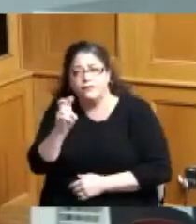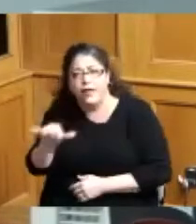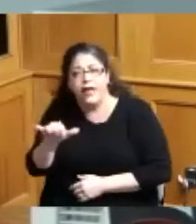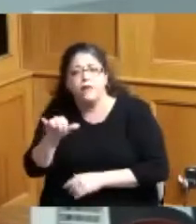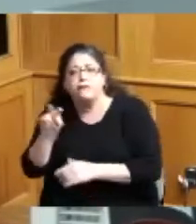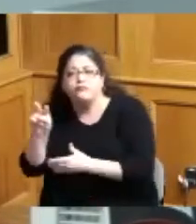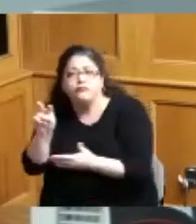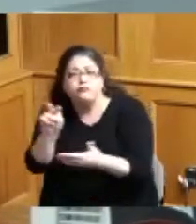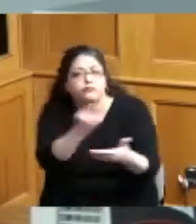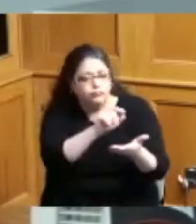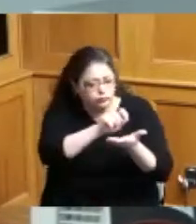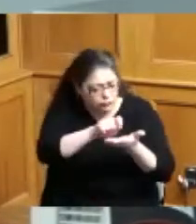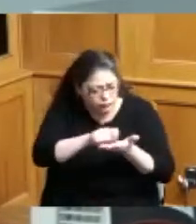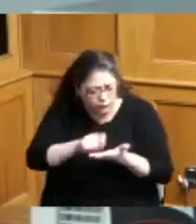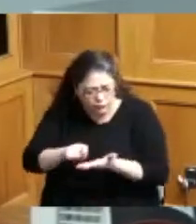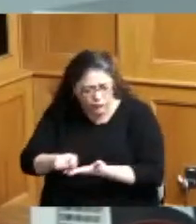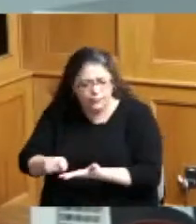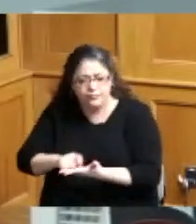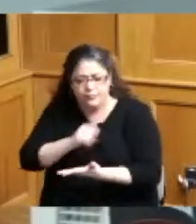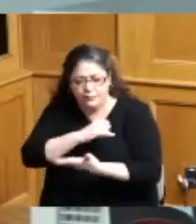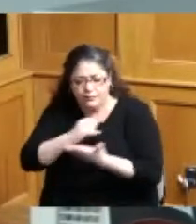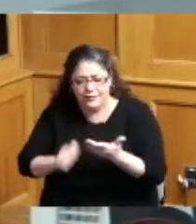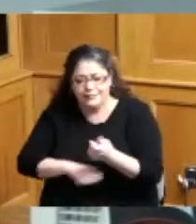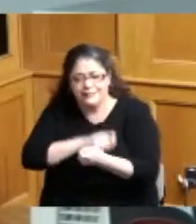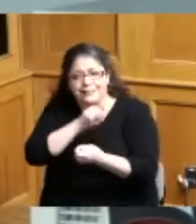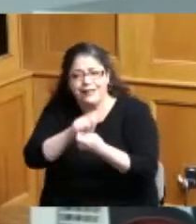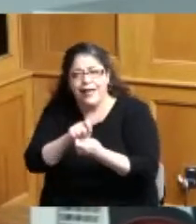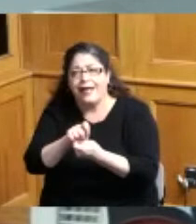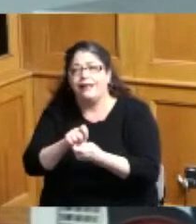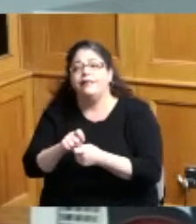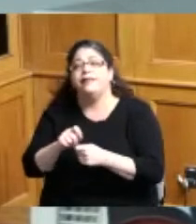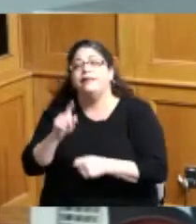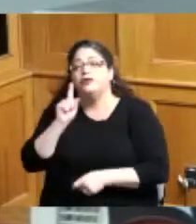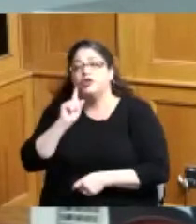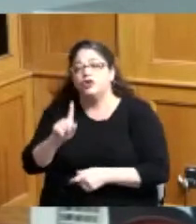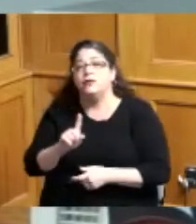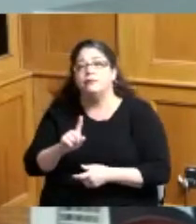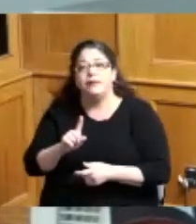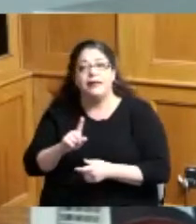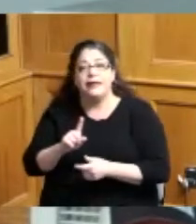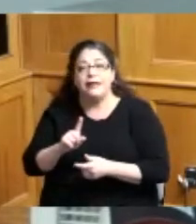the property was that was sought to be vacated we did the research and we asked the attorney